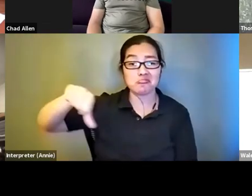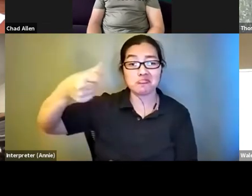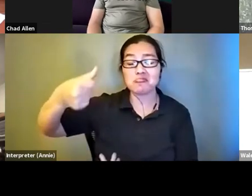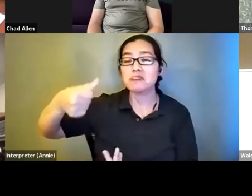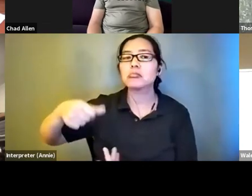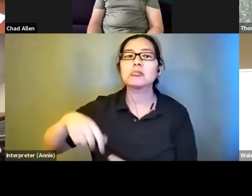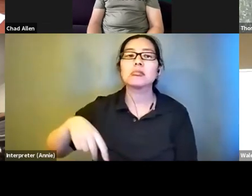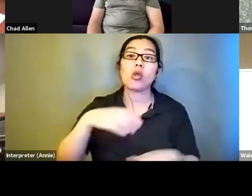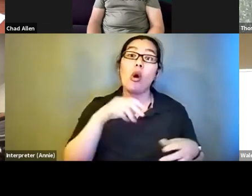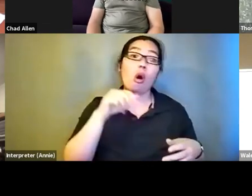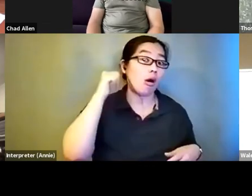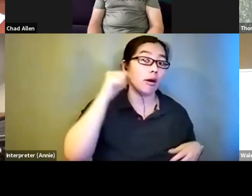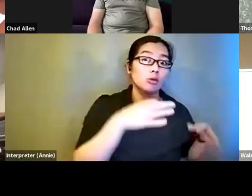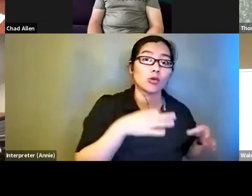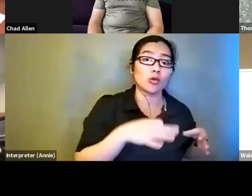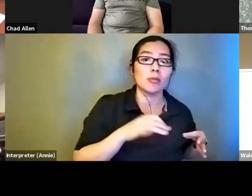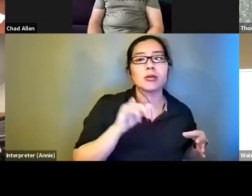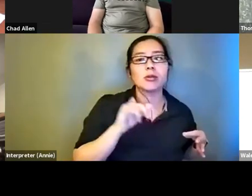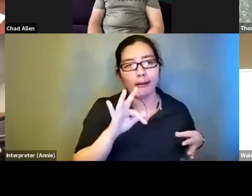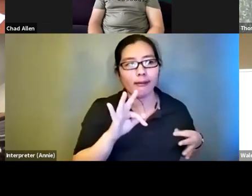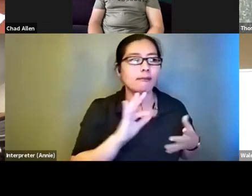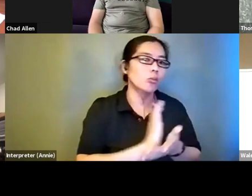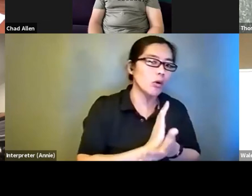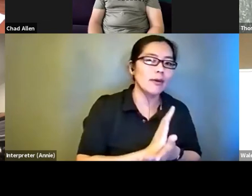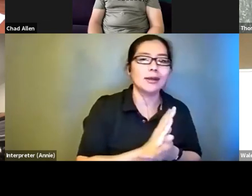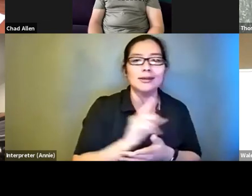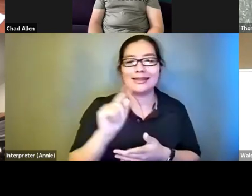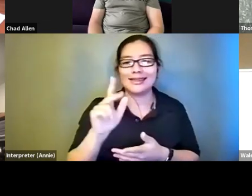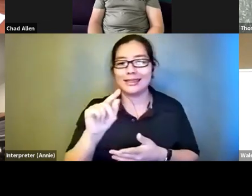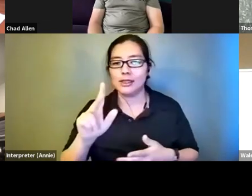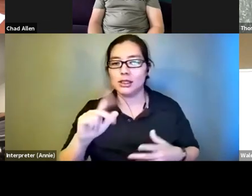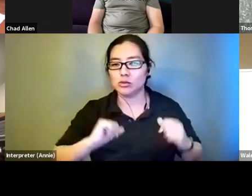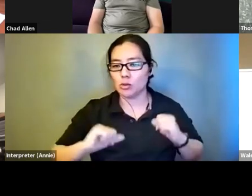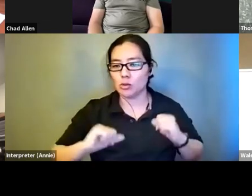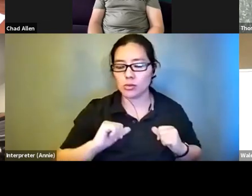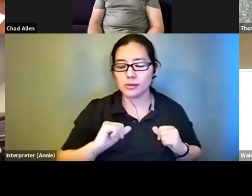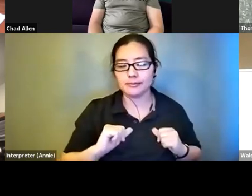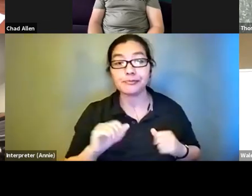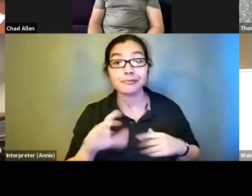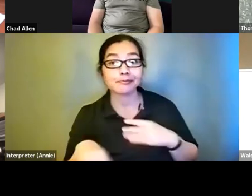shows. But to add to one more thing about that is